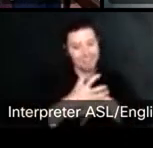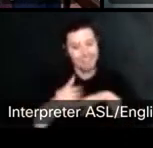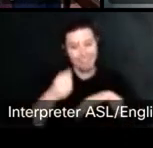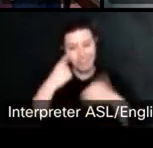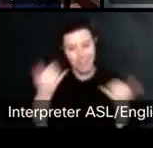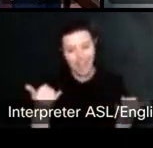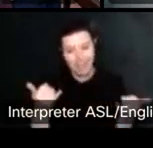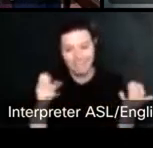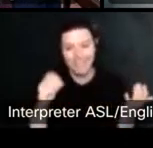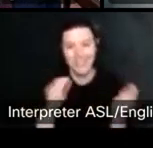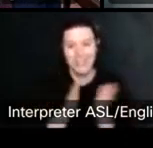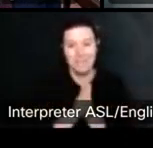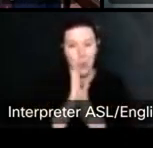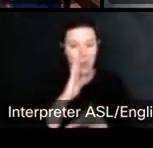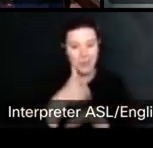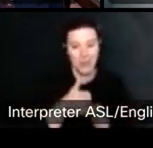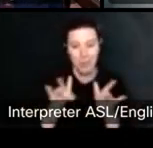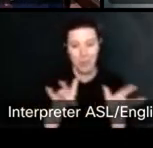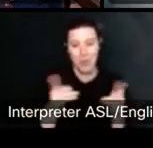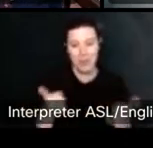We can stop our recording here and.